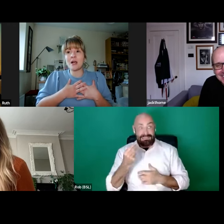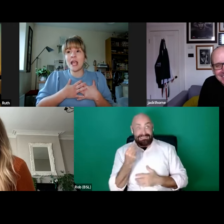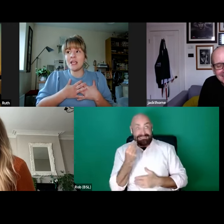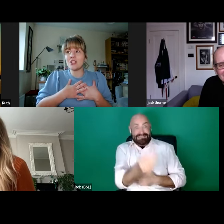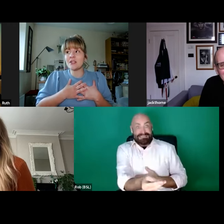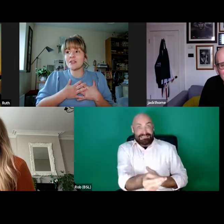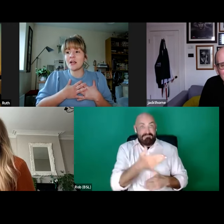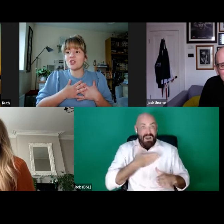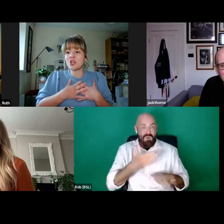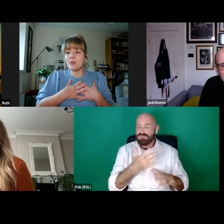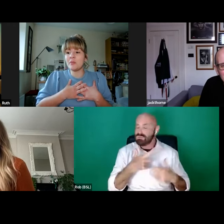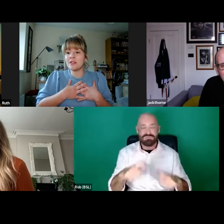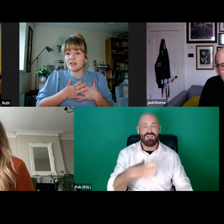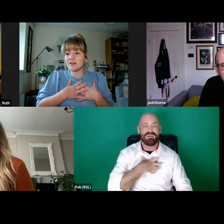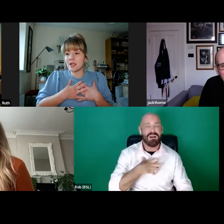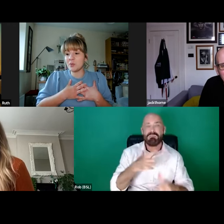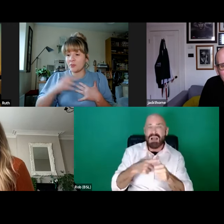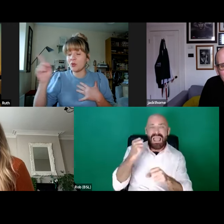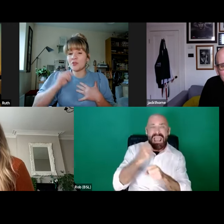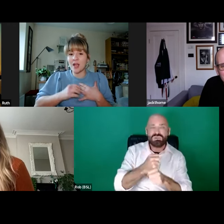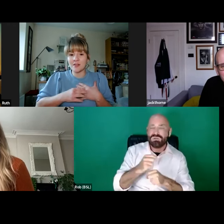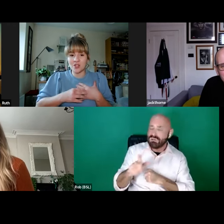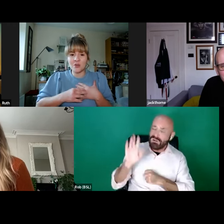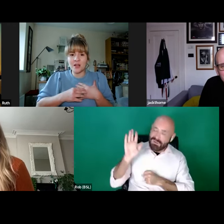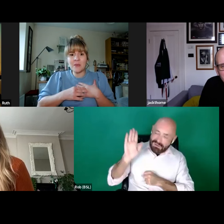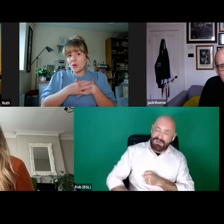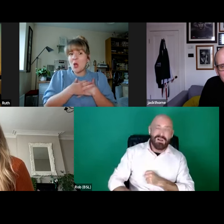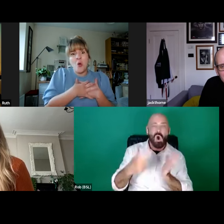my agent has sat in so many meetings telling people, "Ruth writes too." And I keep going,